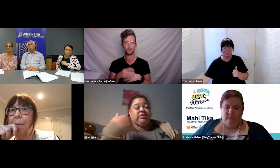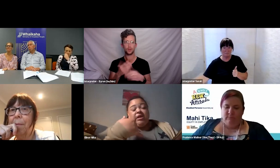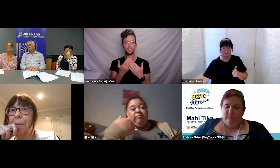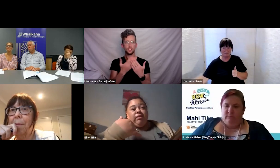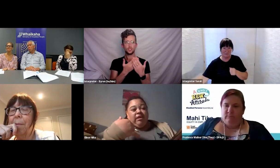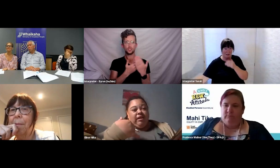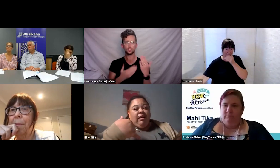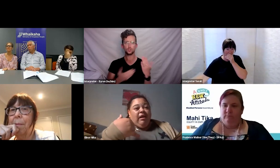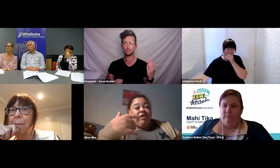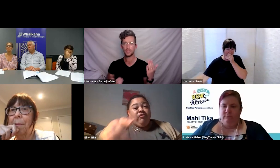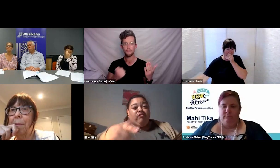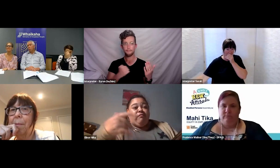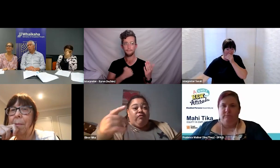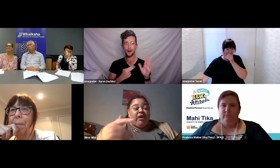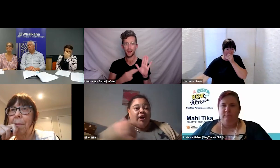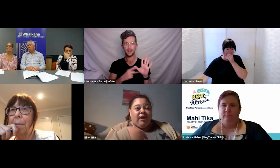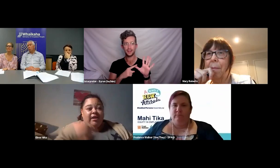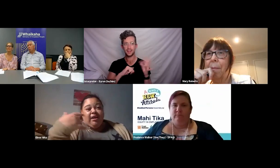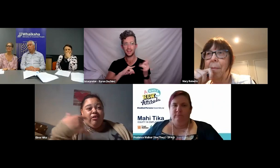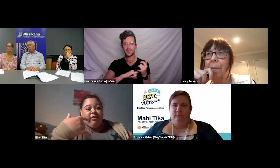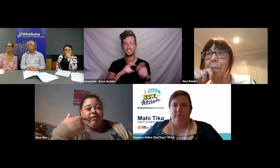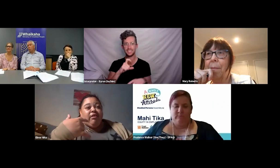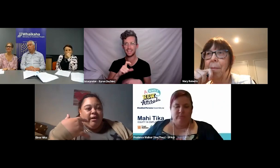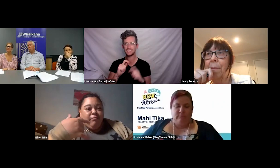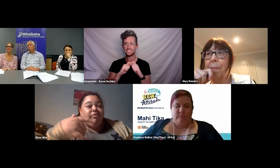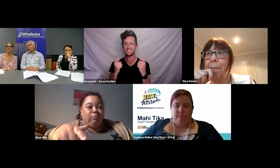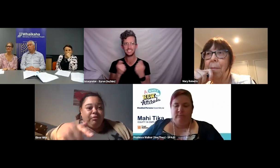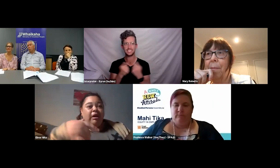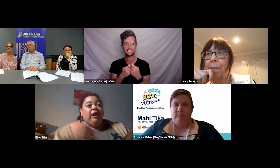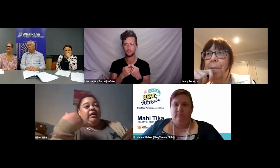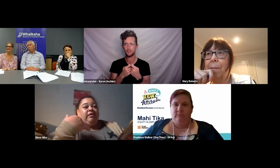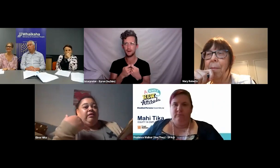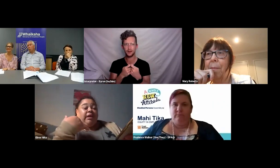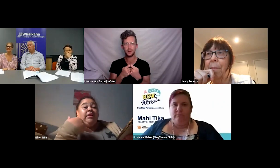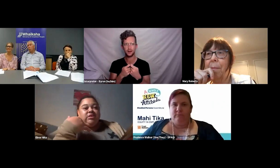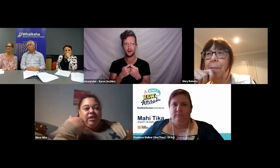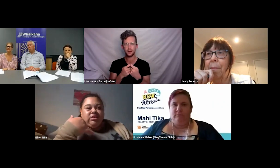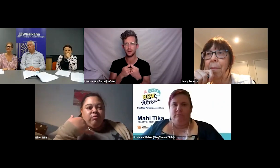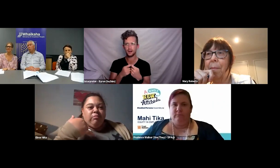telling me that they heard from Whaikaha and how great I am, that they need to catch up with my NASC.